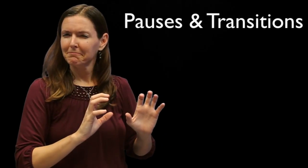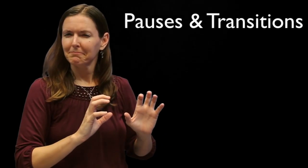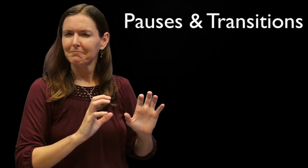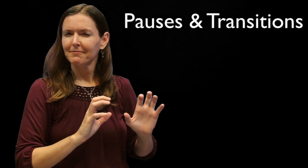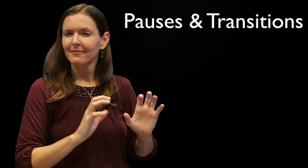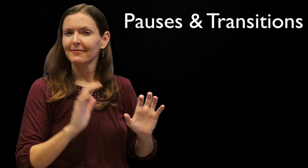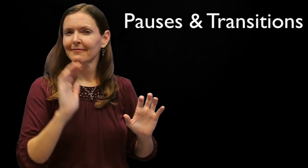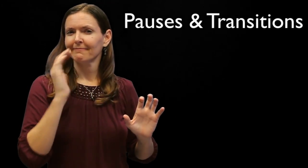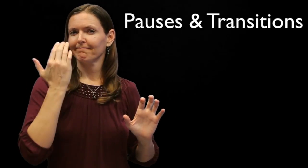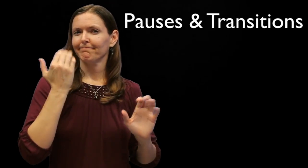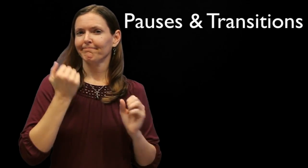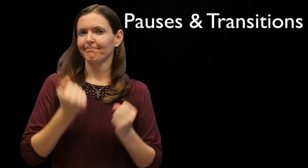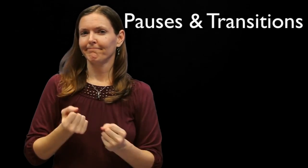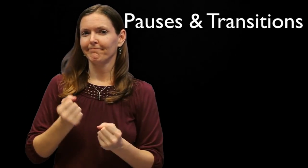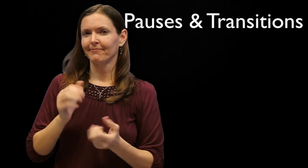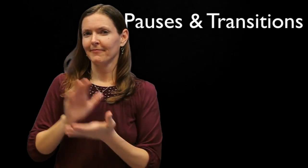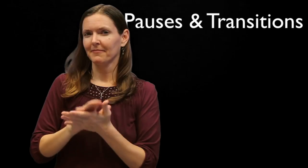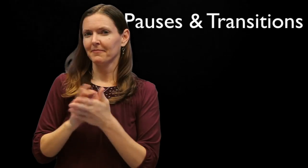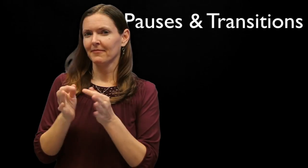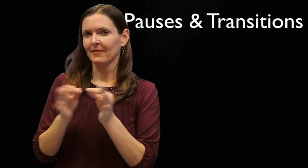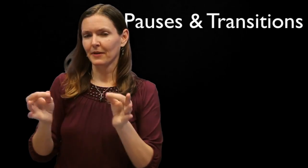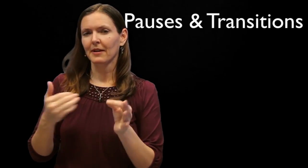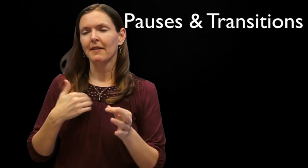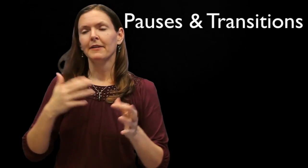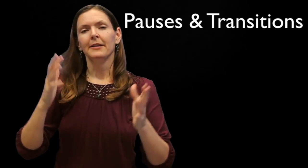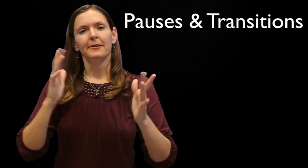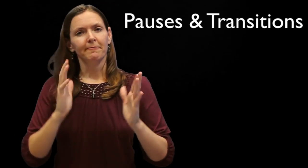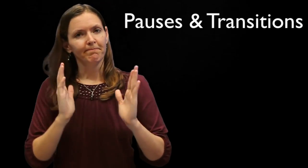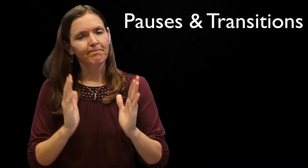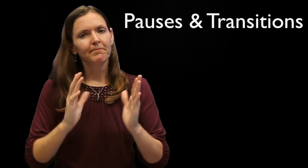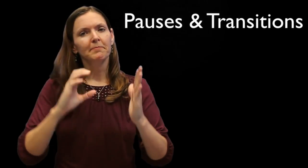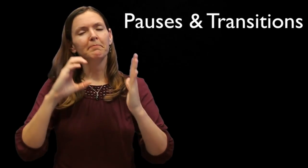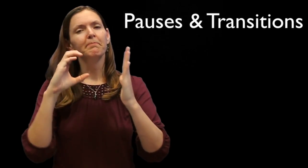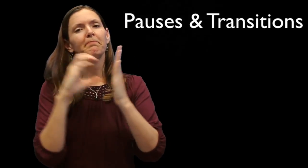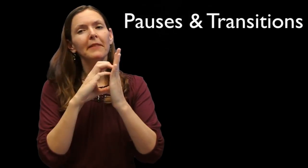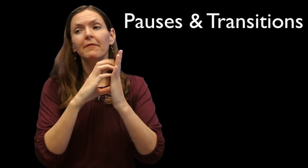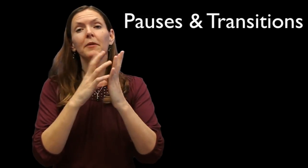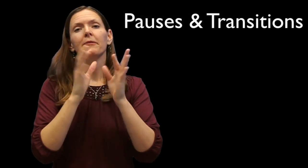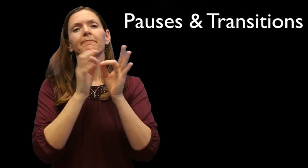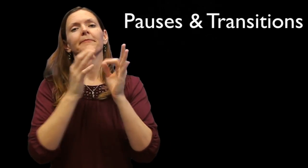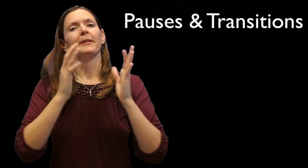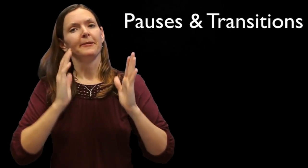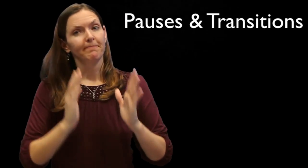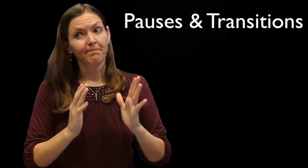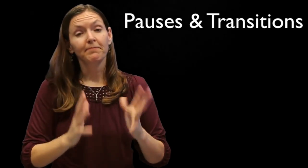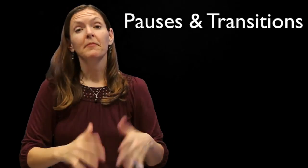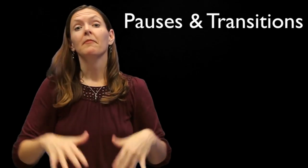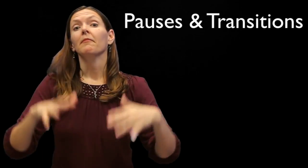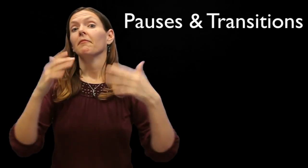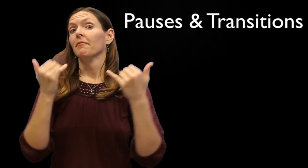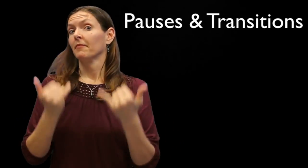Not really. Pausing like this seem to be a feature of academic discourse. The pauses evoke a sense of a paragraph in an academic essay. [Raychelle is demonstrating different